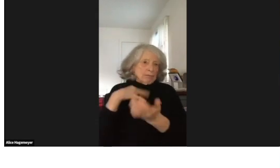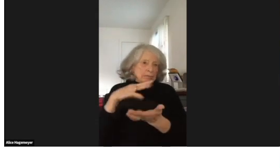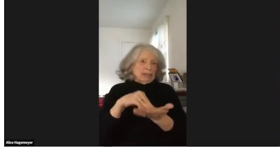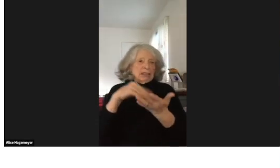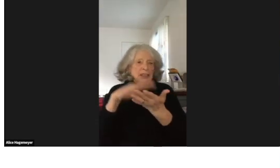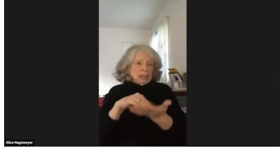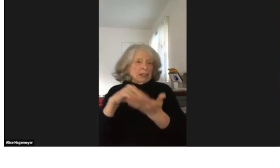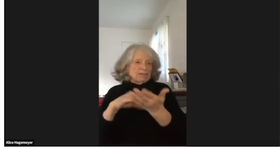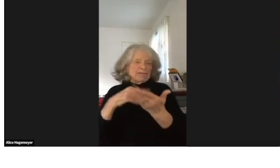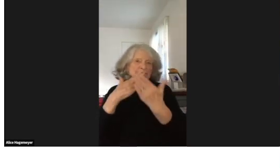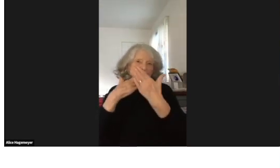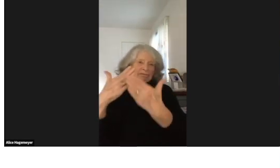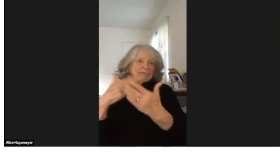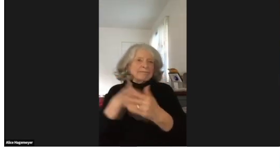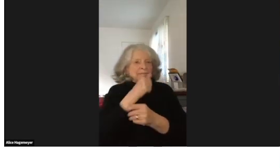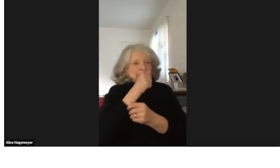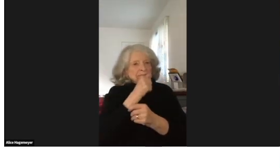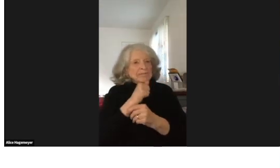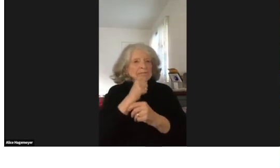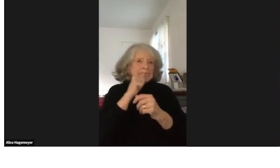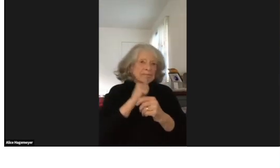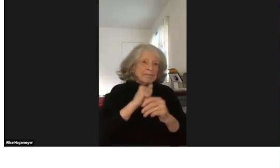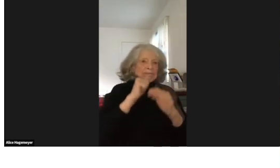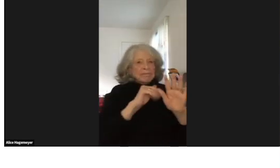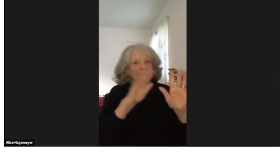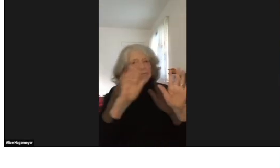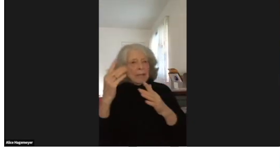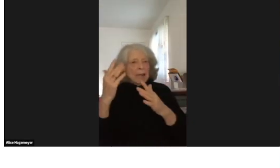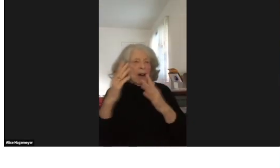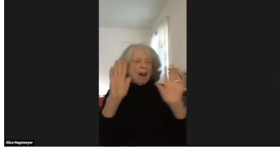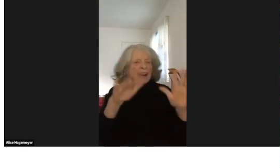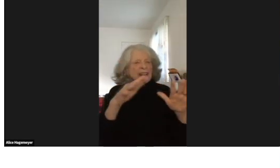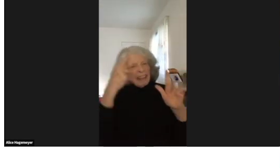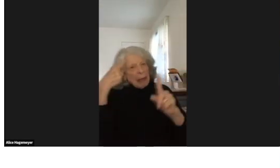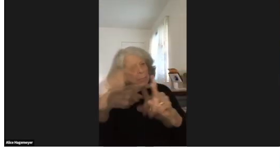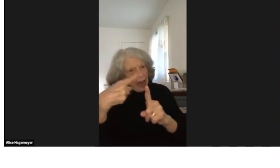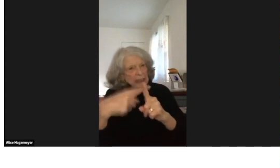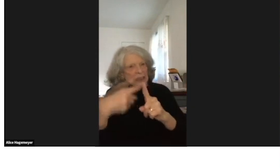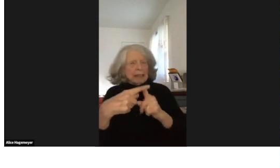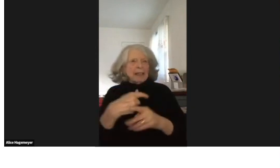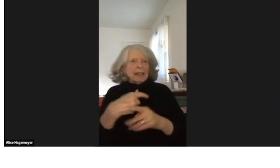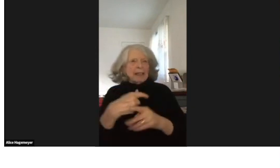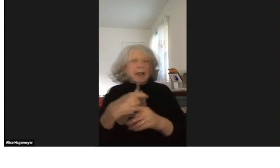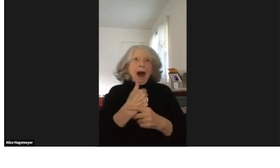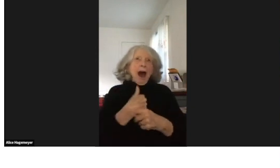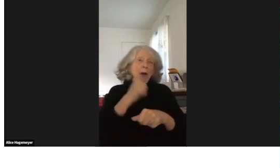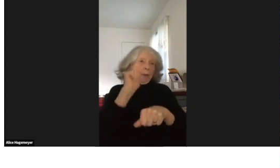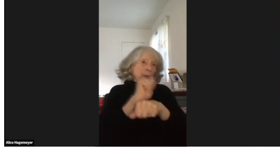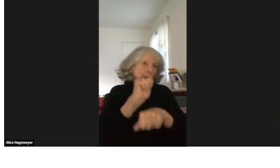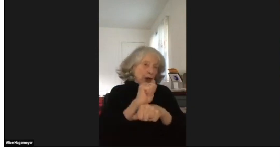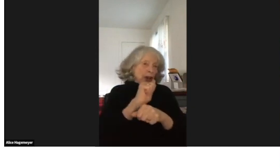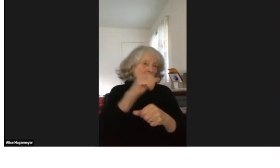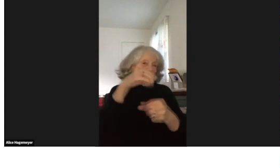They are my horses, they helped to lead me. They're my deaf heroes.